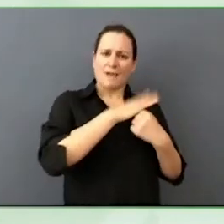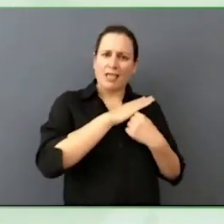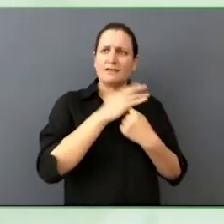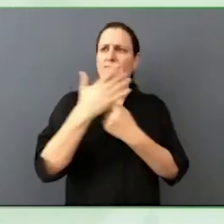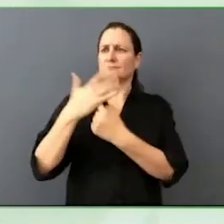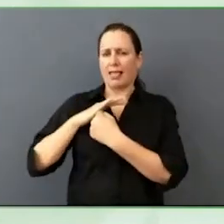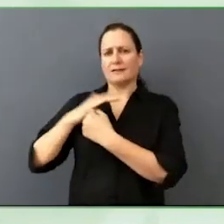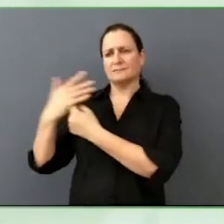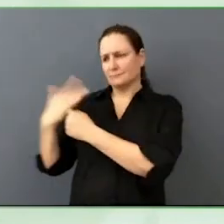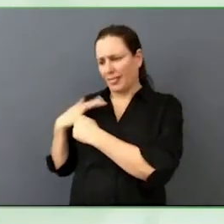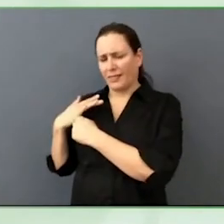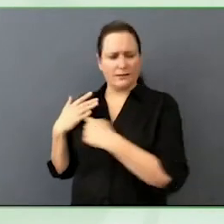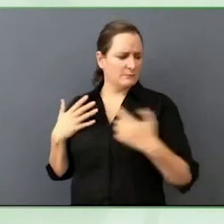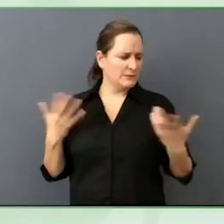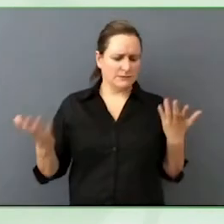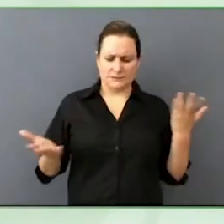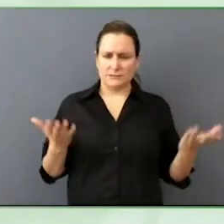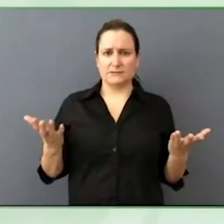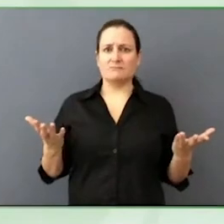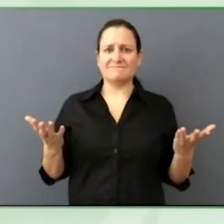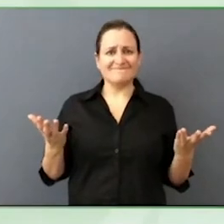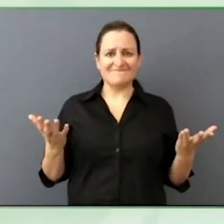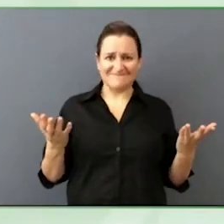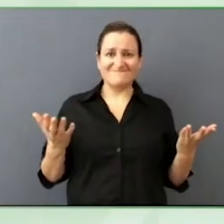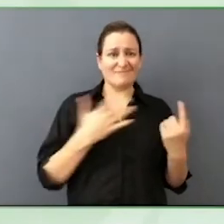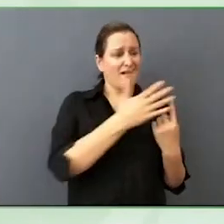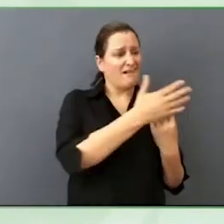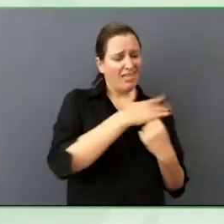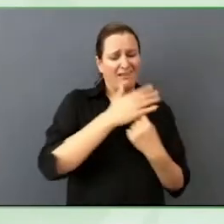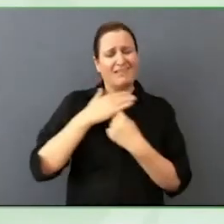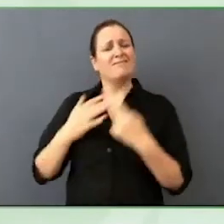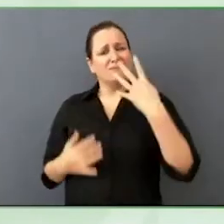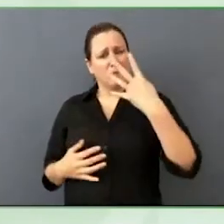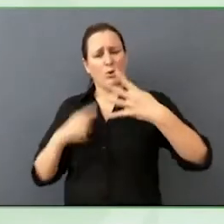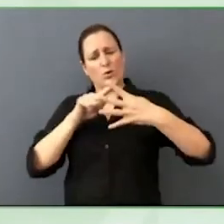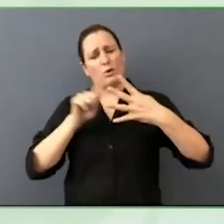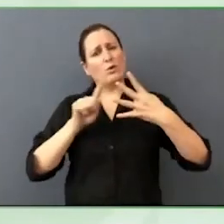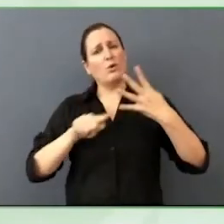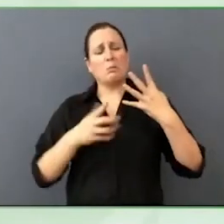Wow, that is a powerful answer, Mary. That is very impressive.